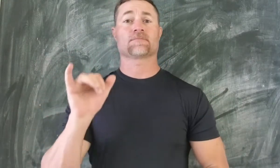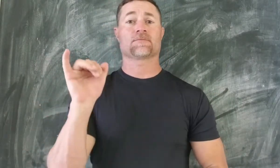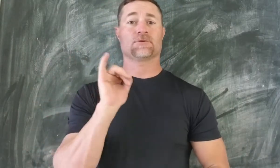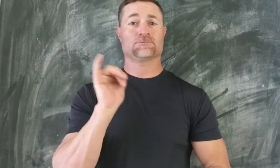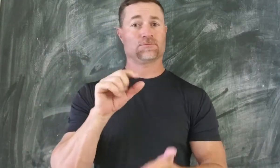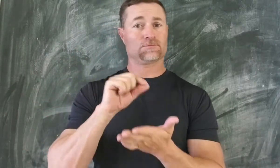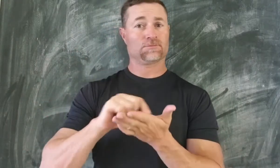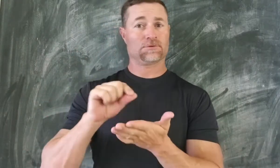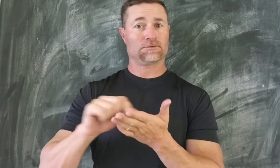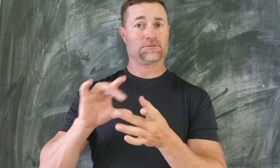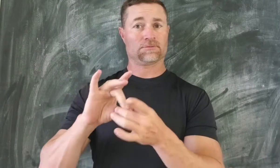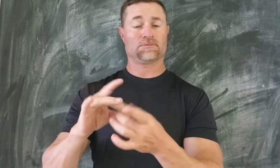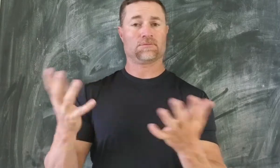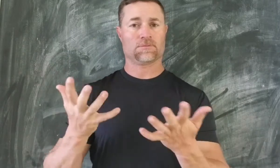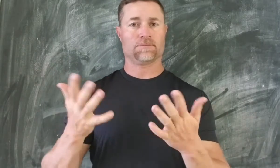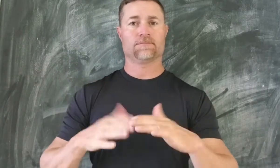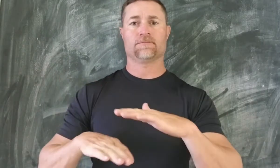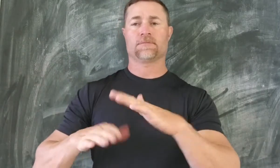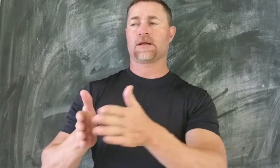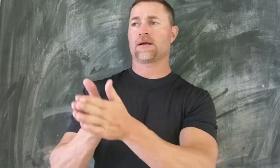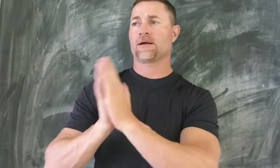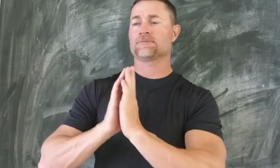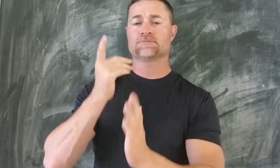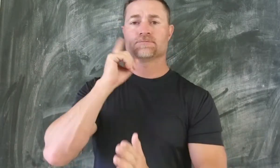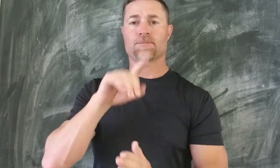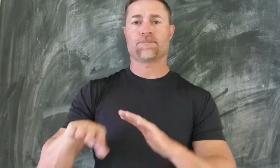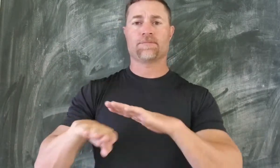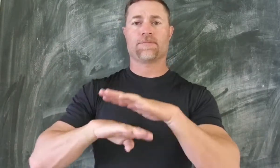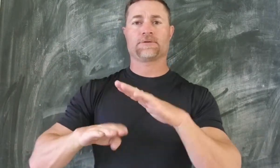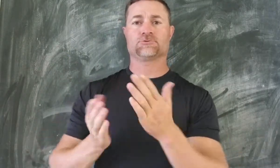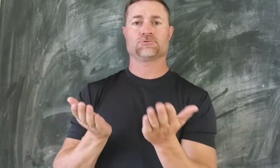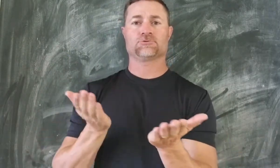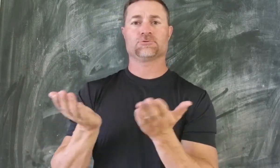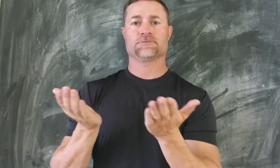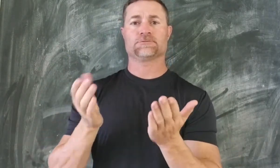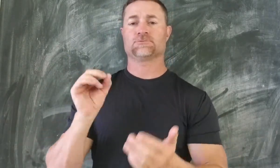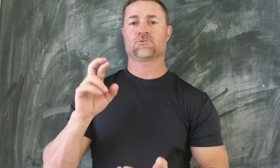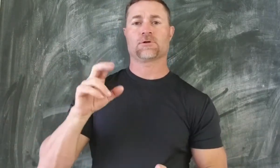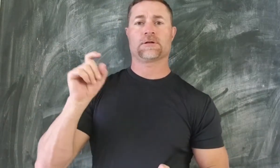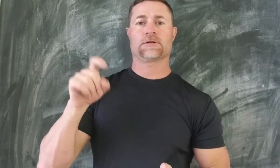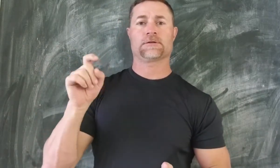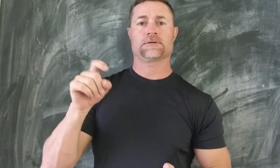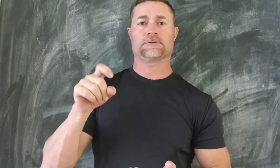Also, they will learn how to write and ask for basic services or needs.